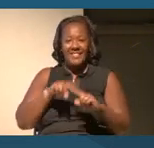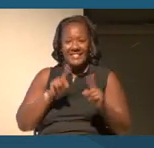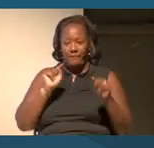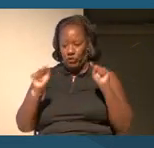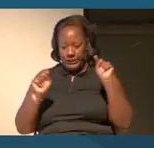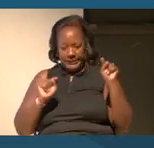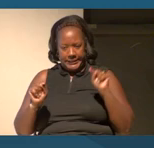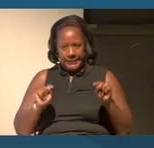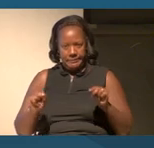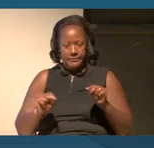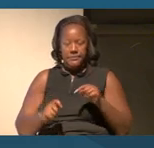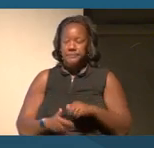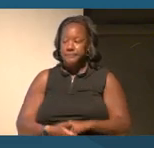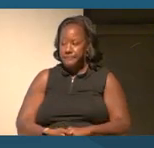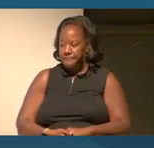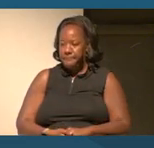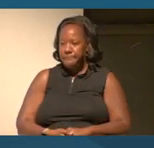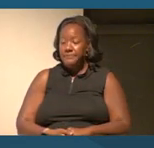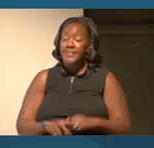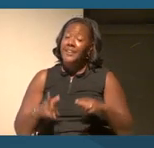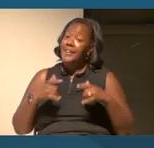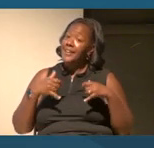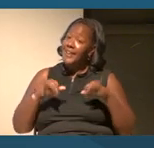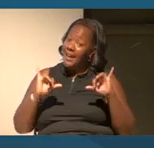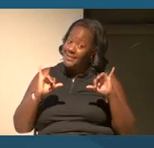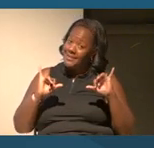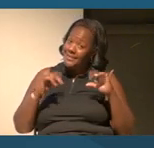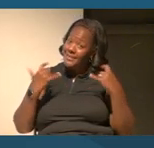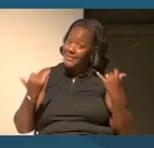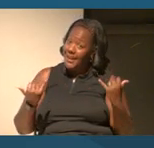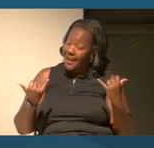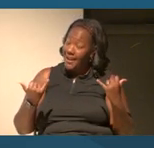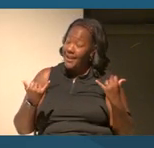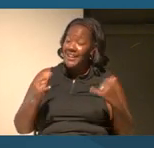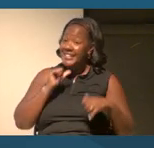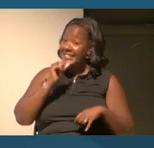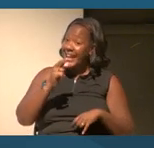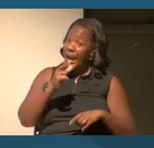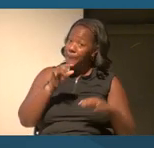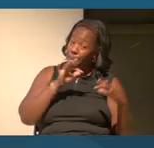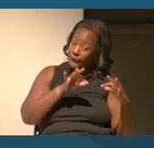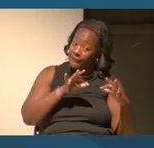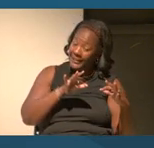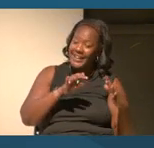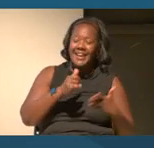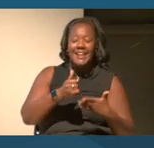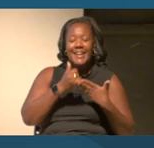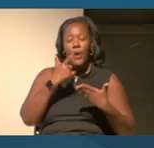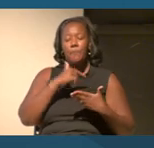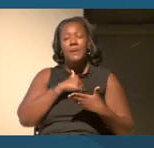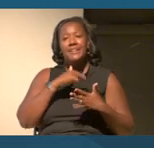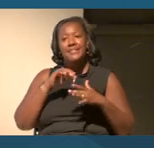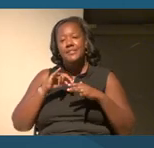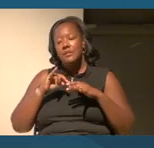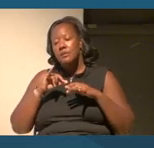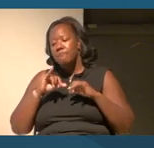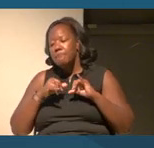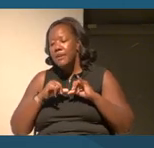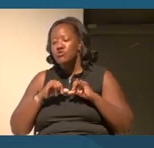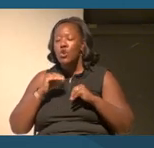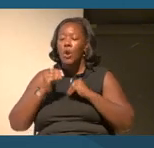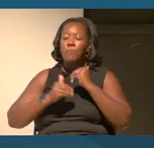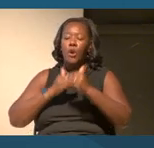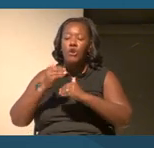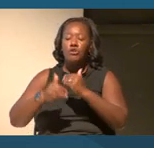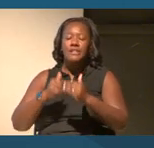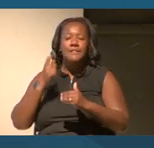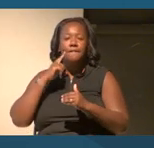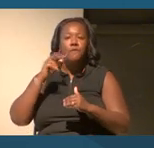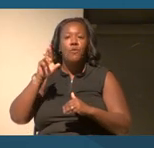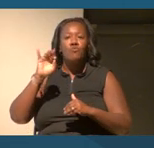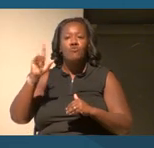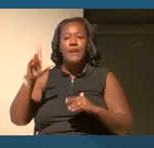Yet today, although imperfect, they can also help us measure progress towards racial equality.